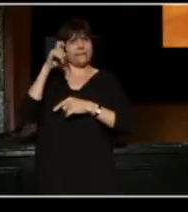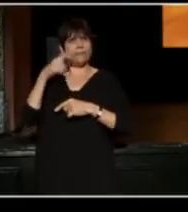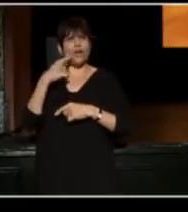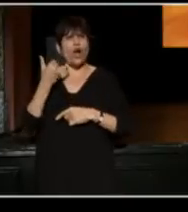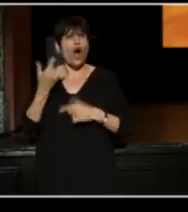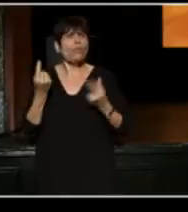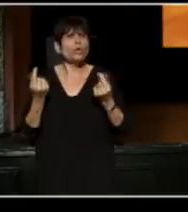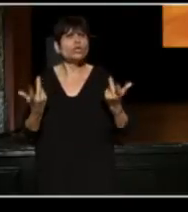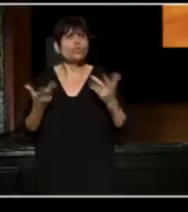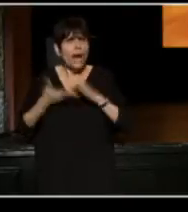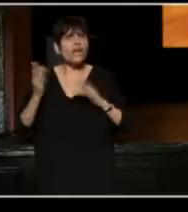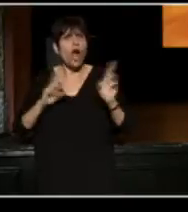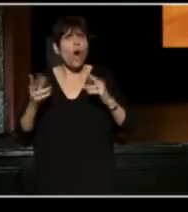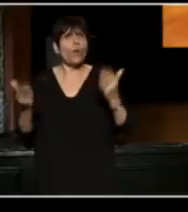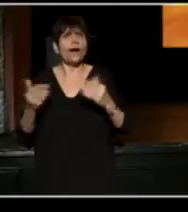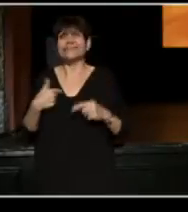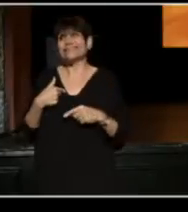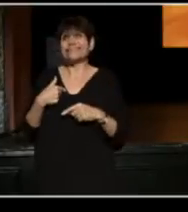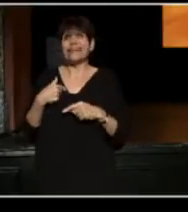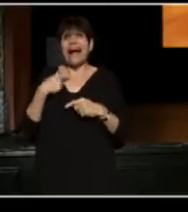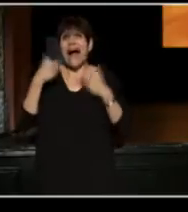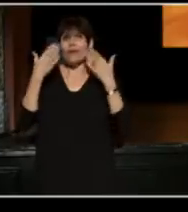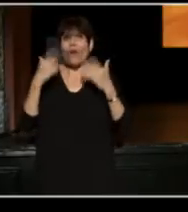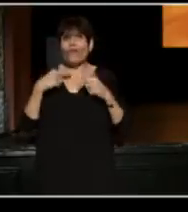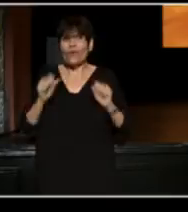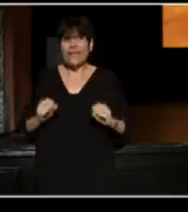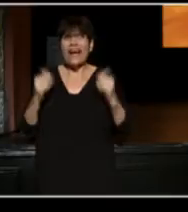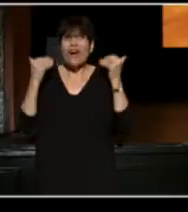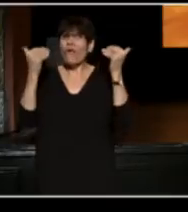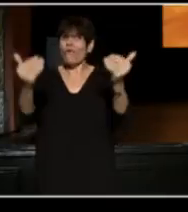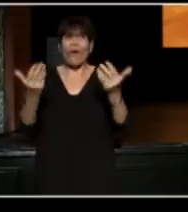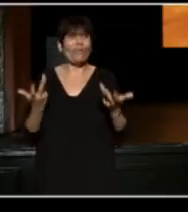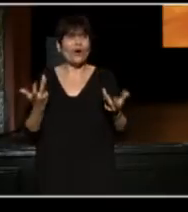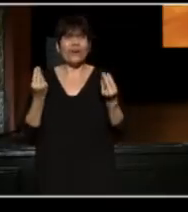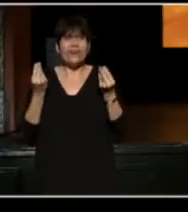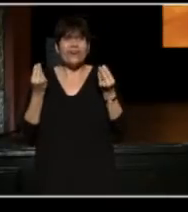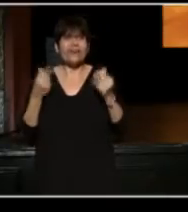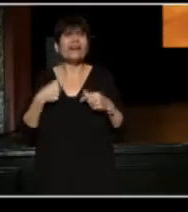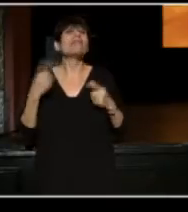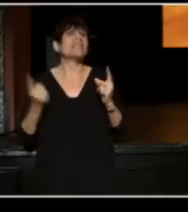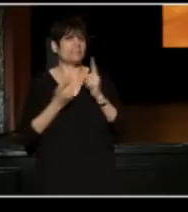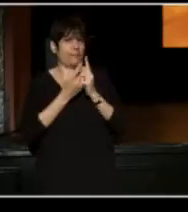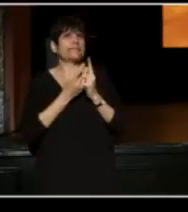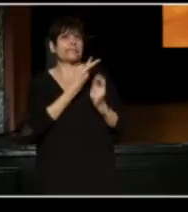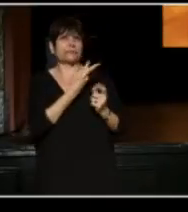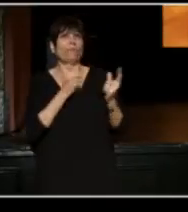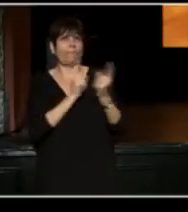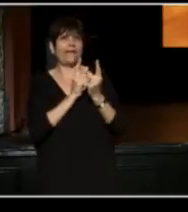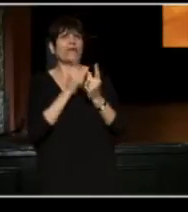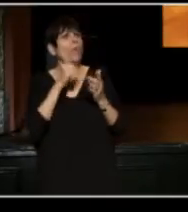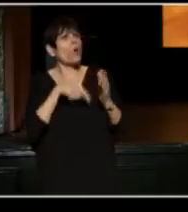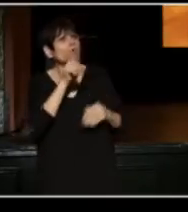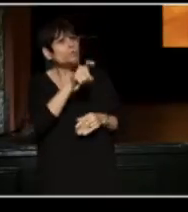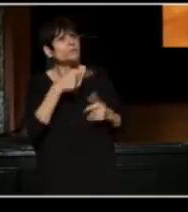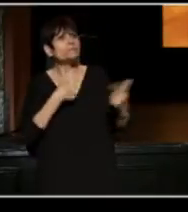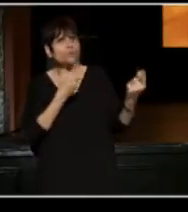"We are ready to go!" And I said, "I don't know if we can actually go forward," and he said, "Let me! What do you need me to do?"